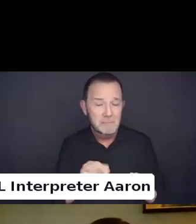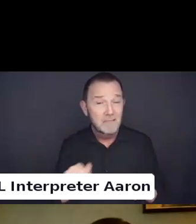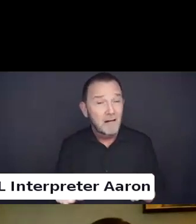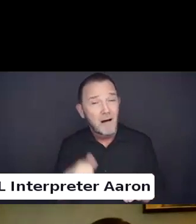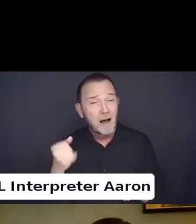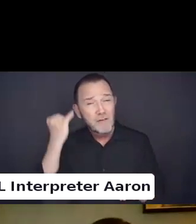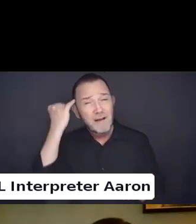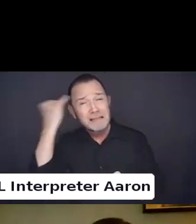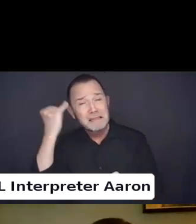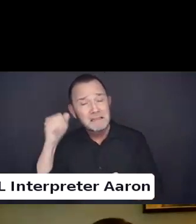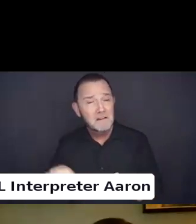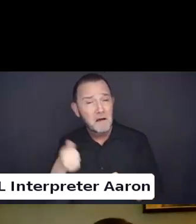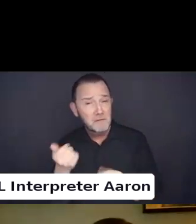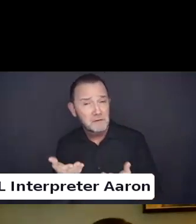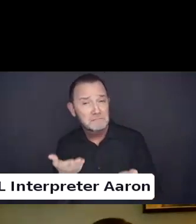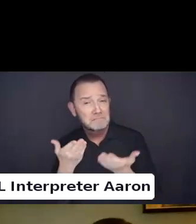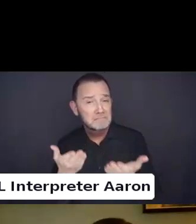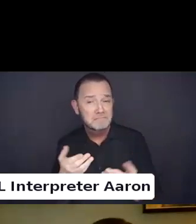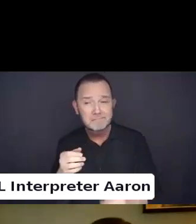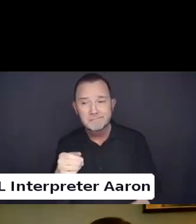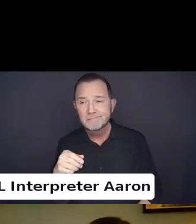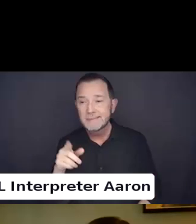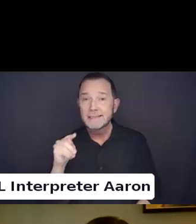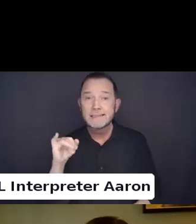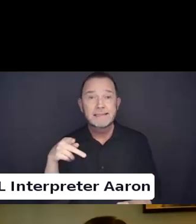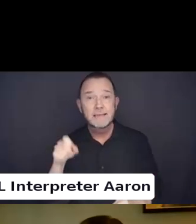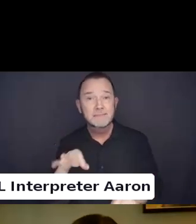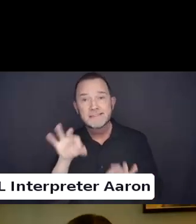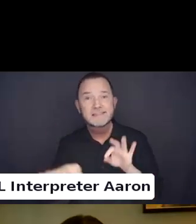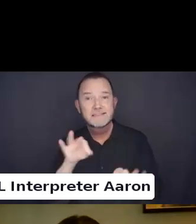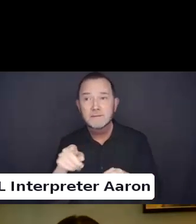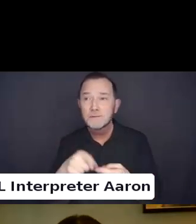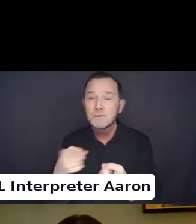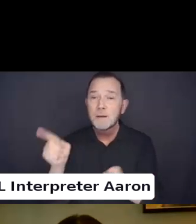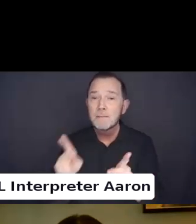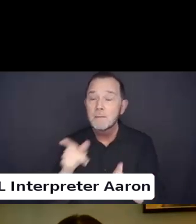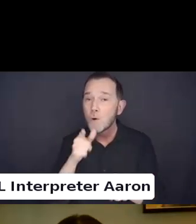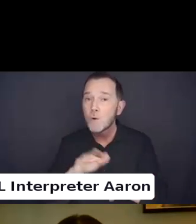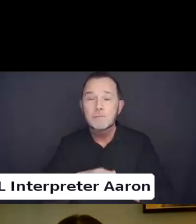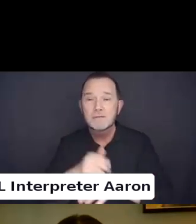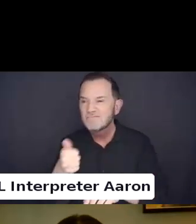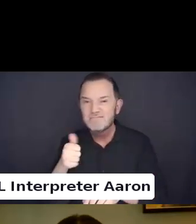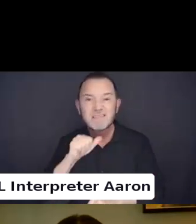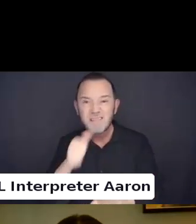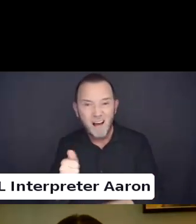who do not hold these identities or hold one and want to do their best to support those